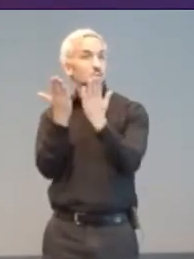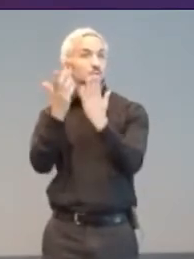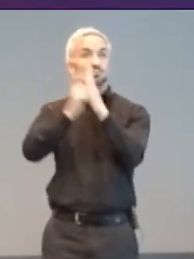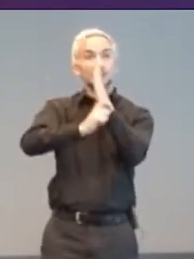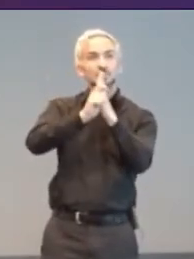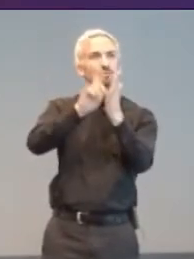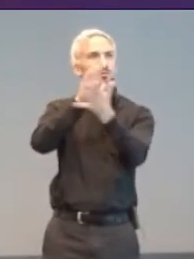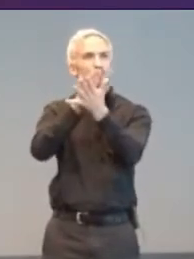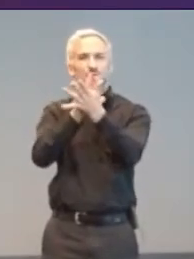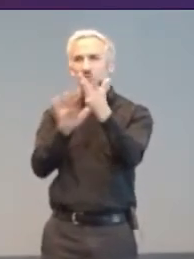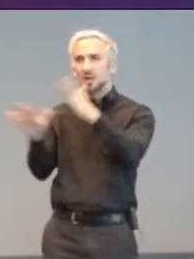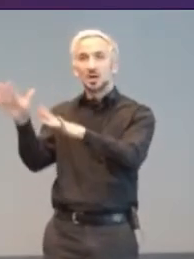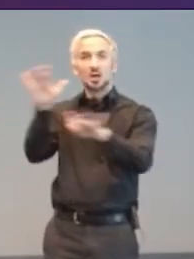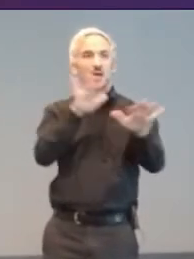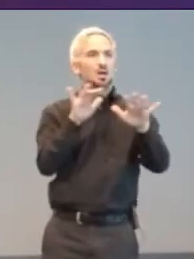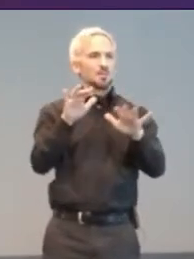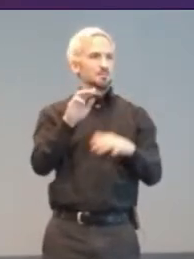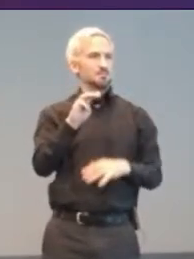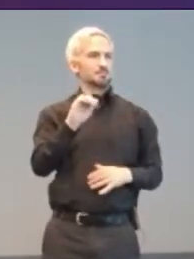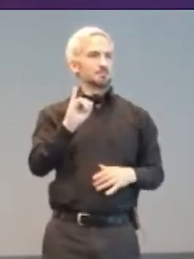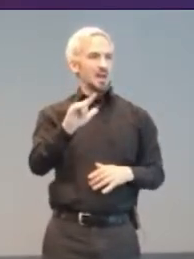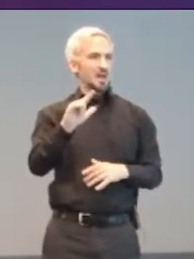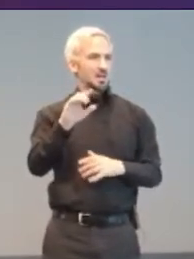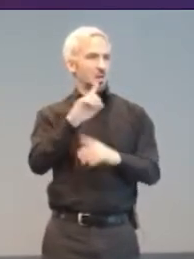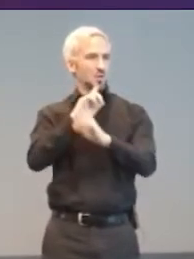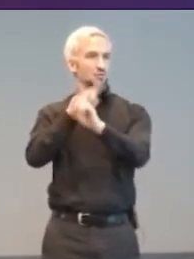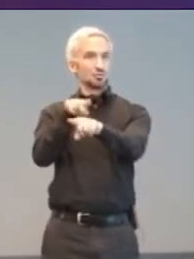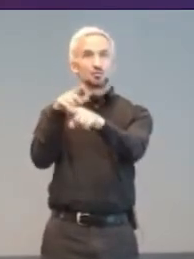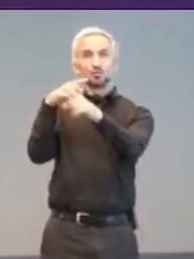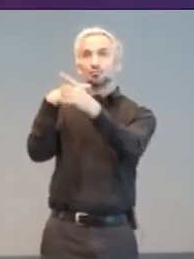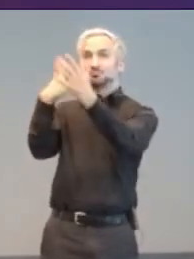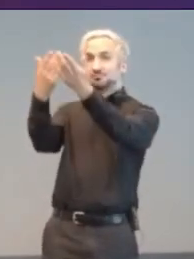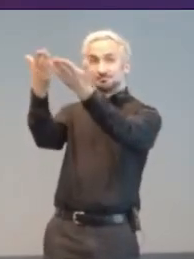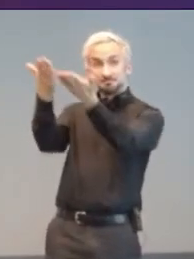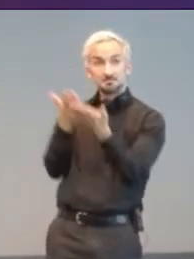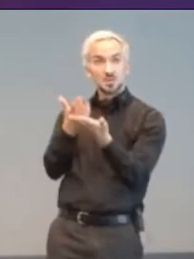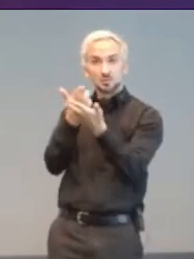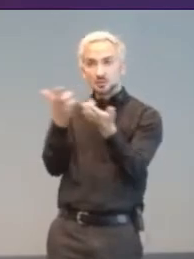Mail order resources, help-lines, and computer databases grew. Key names